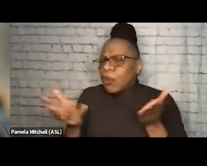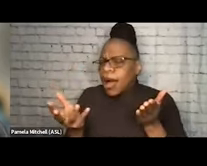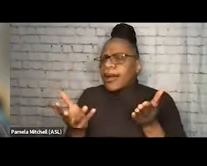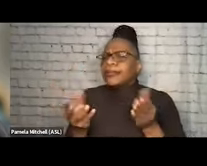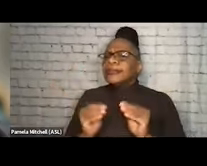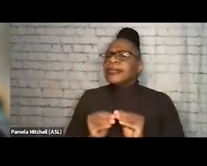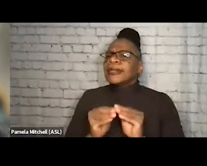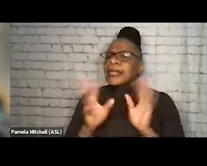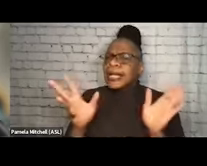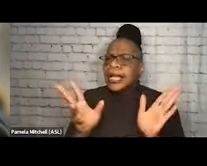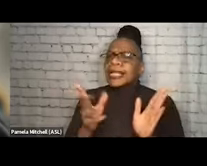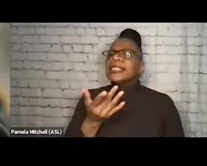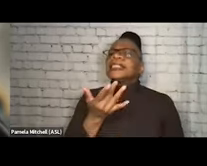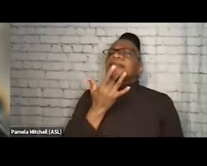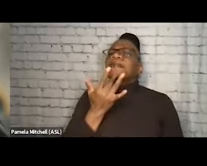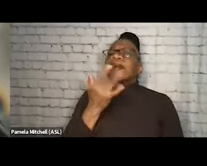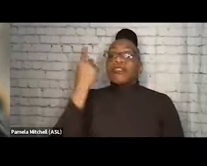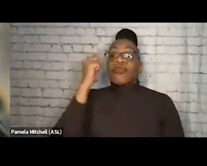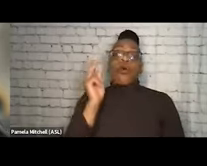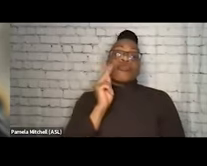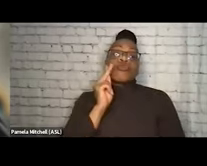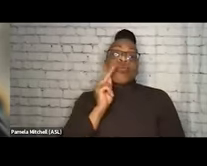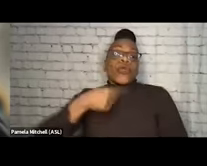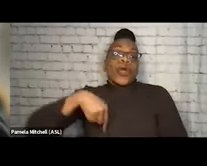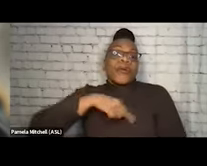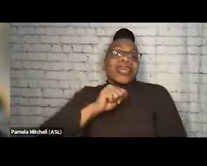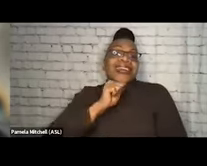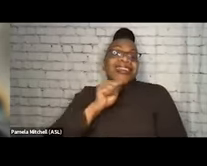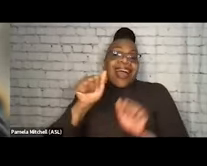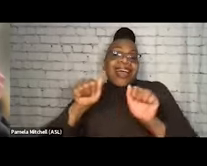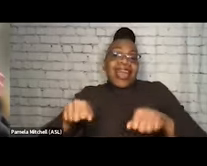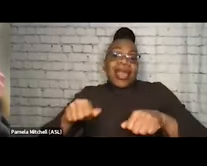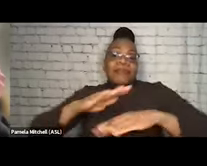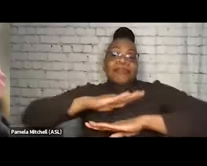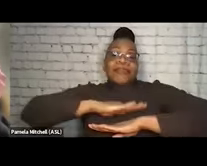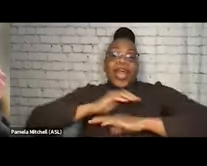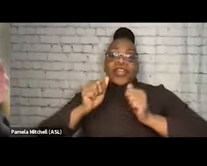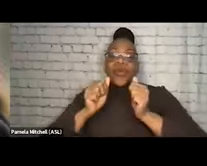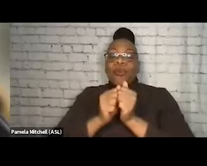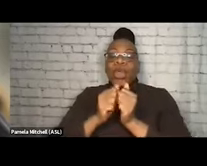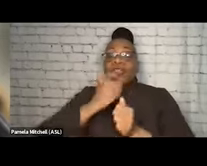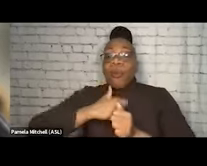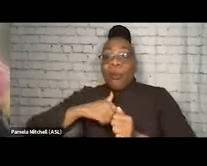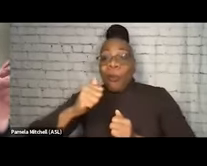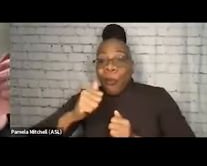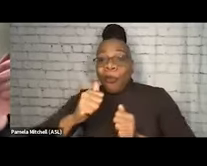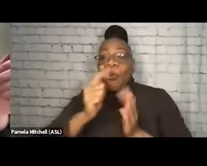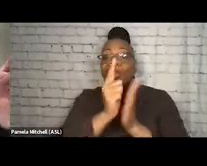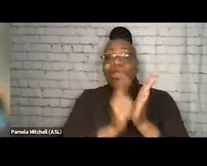that there is a preference for smoking that we are not able to meet with antiquated paraphernalia laws, limited budgets,